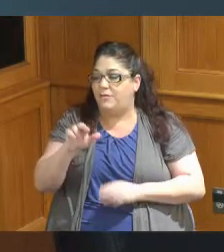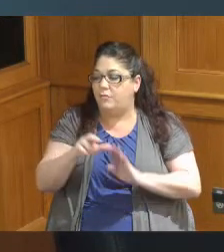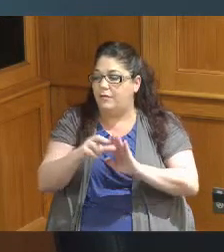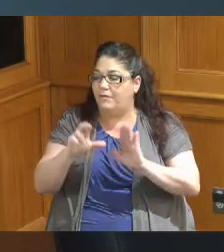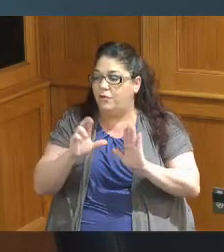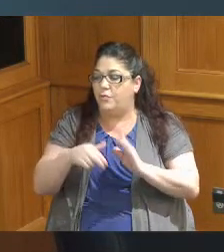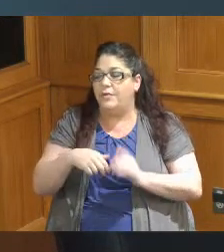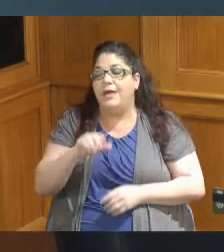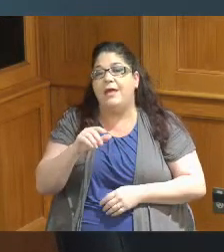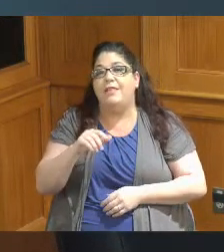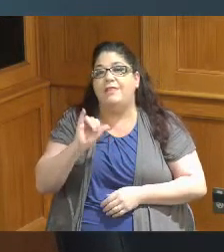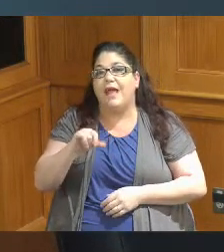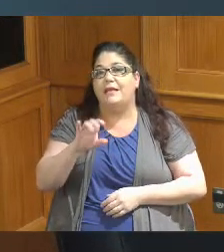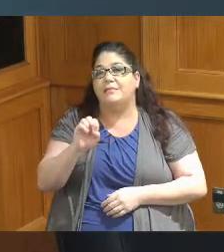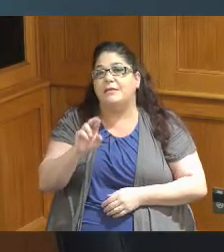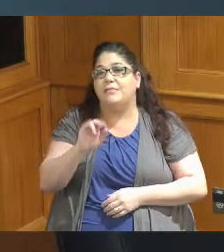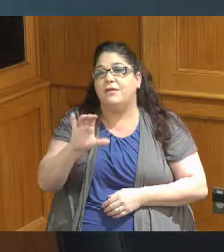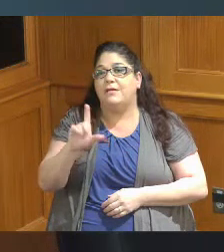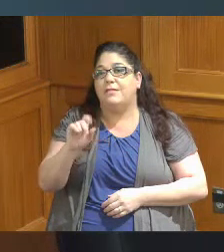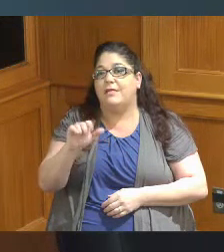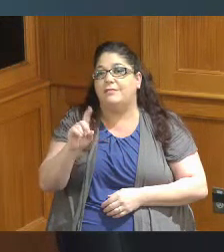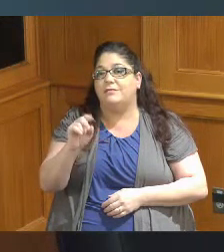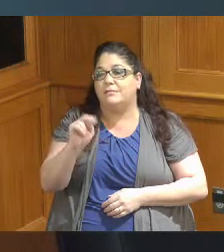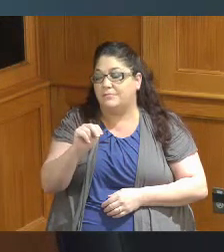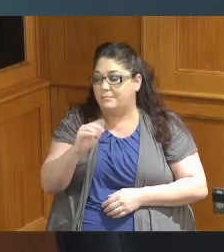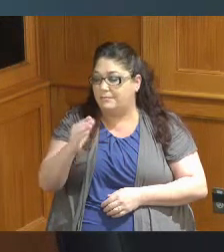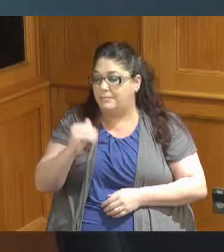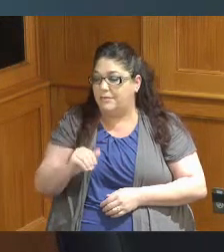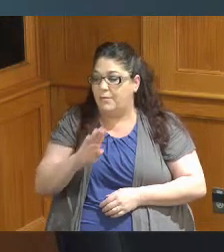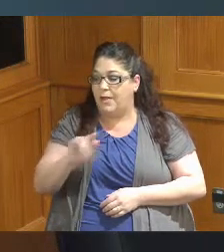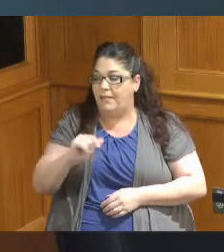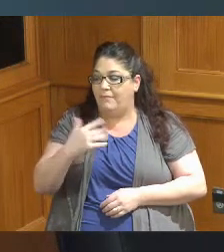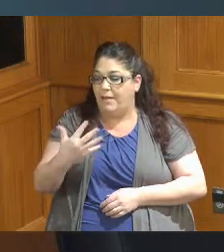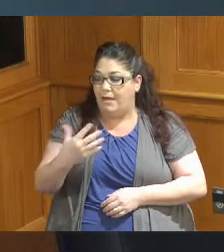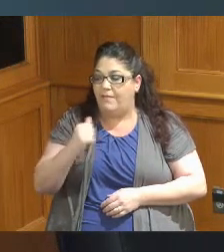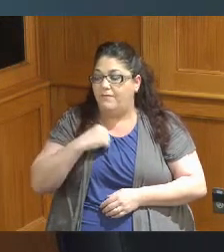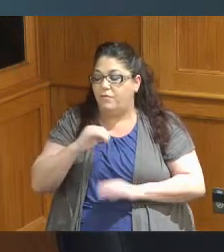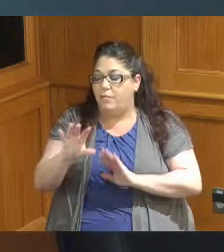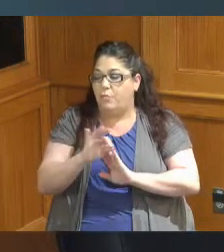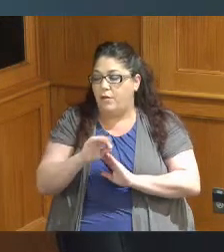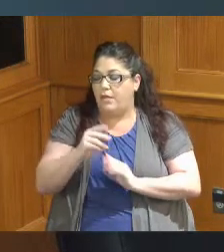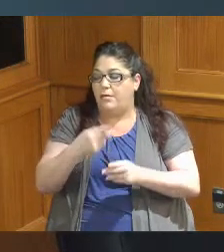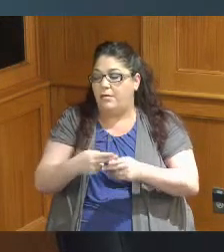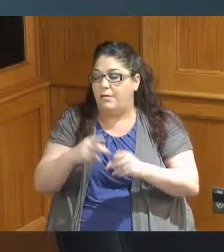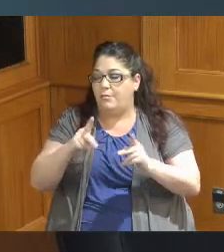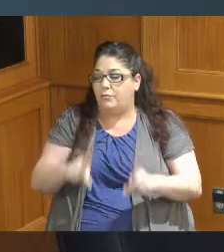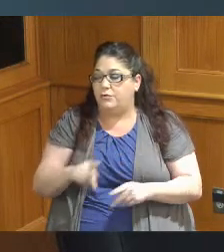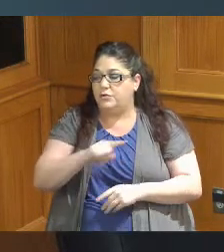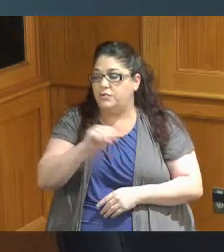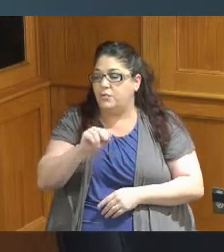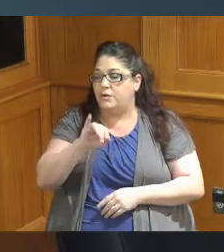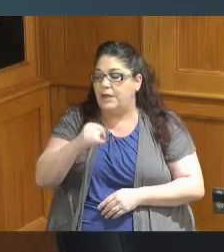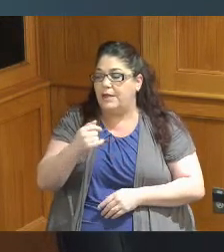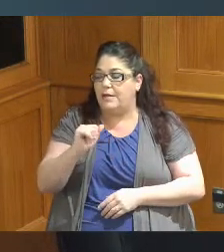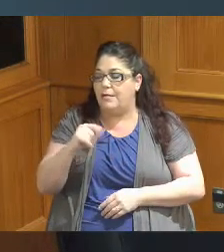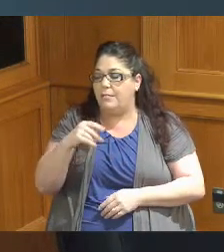Landon by lead five is a resolution appointing a member to the Board of zoning appeals Daniel